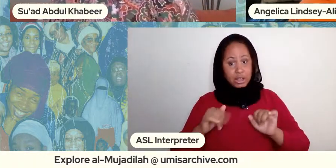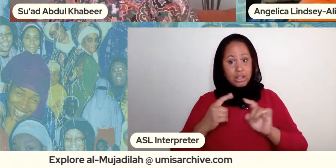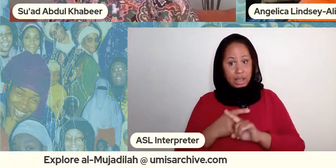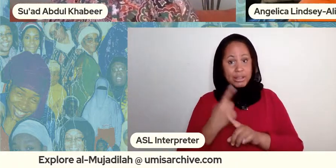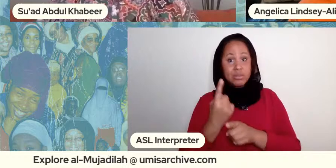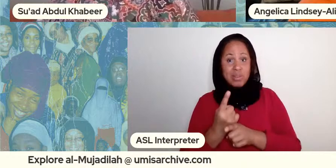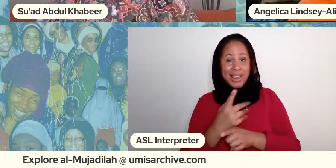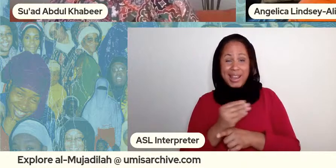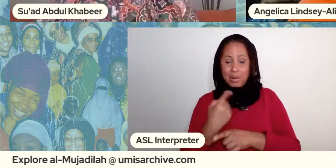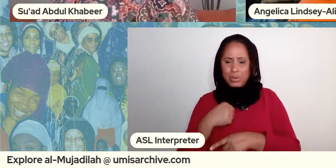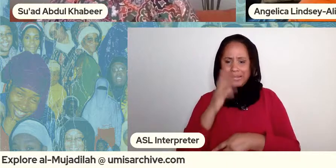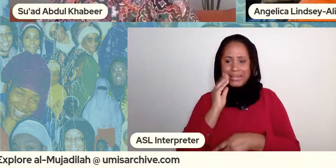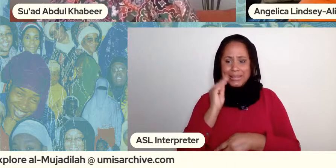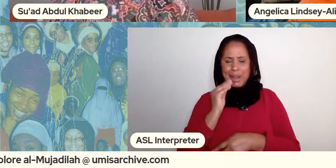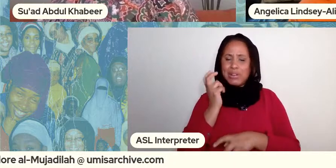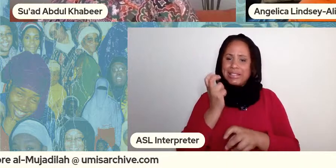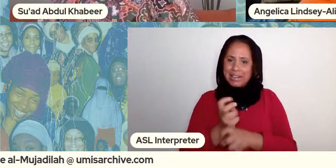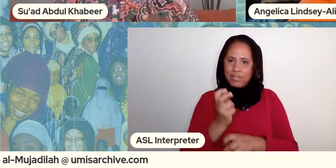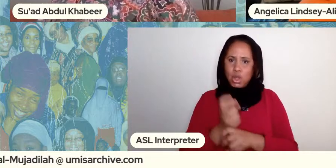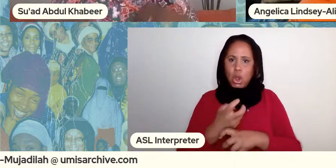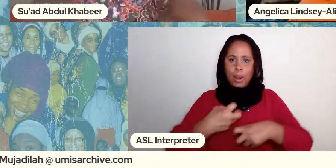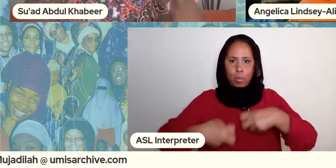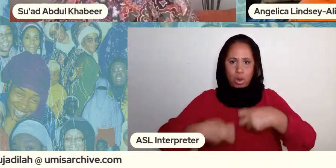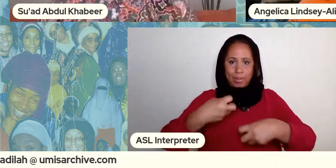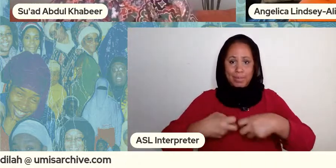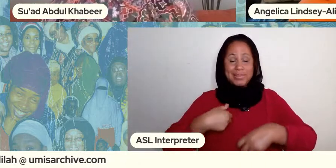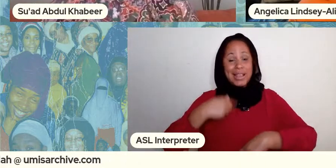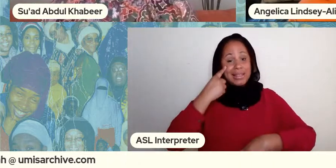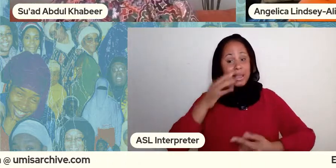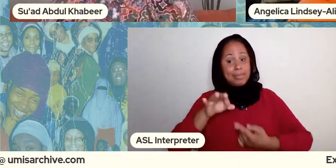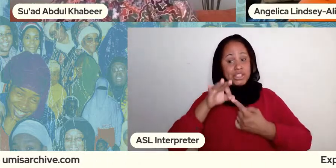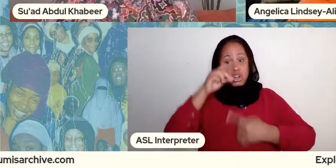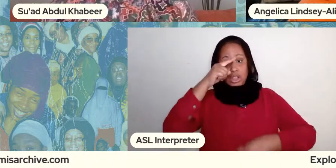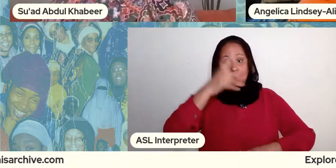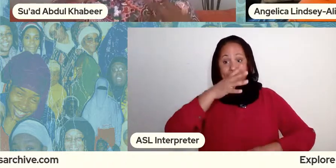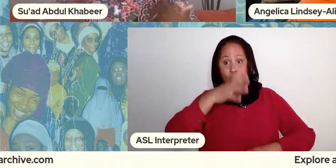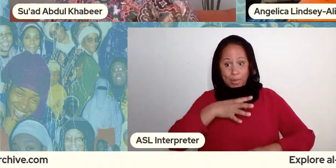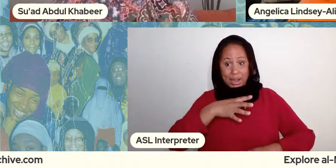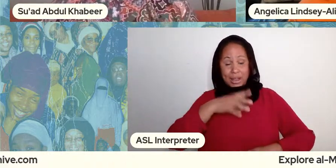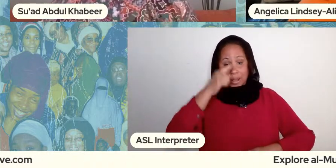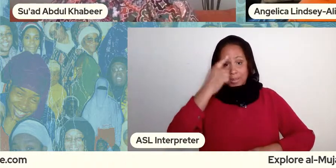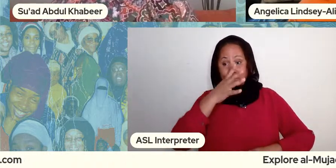think particularly for black women black women give a lot of love don't always get it back